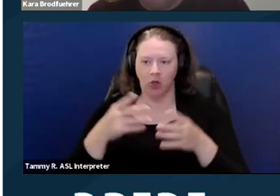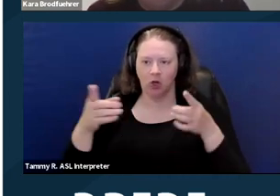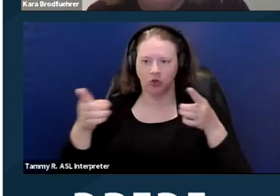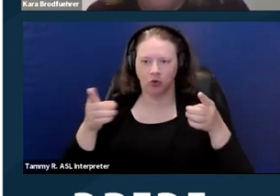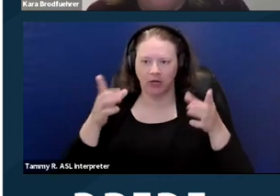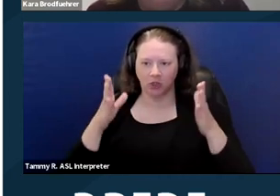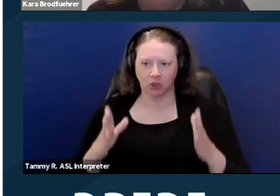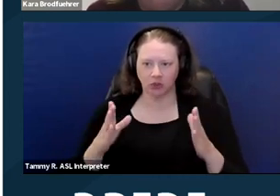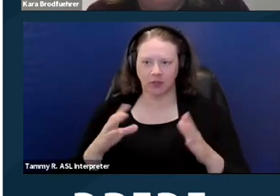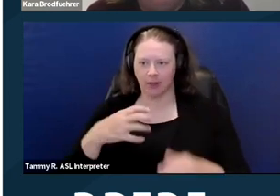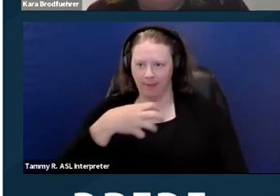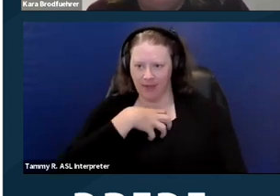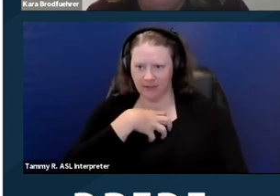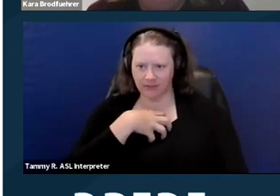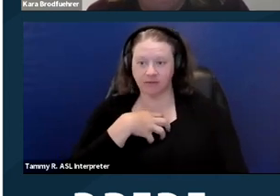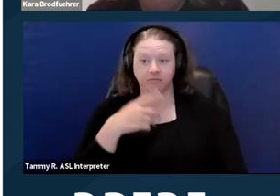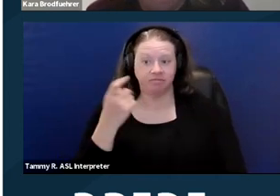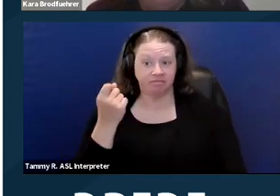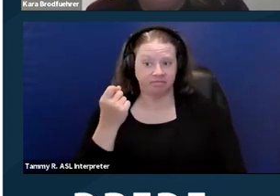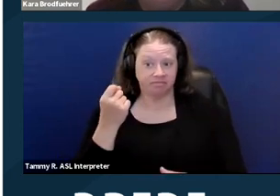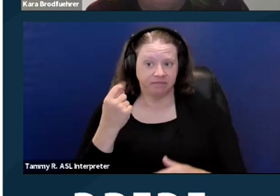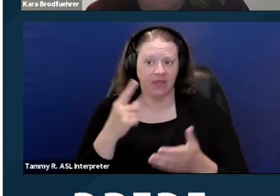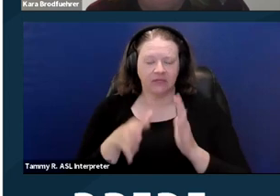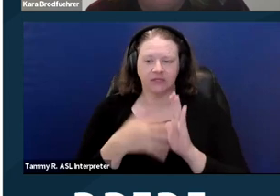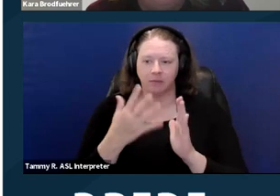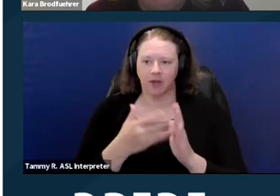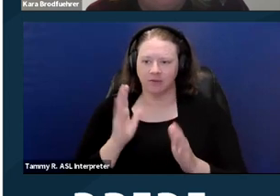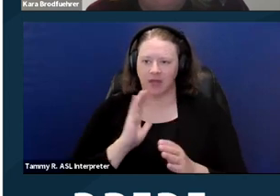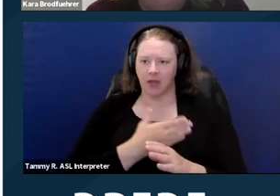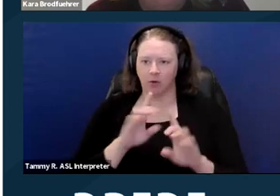So sometimes we will, as a department, take on,